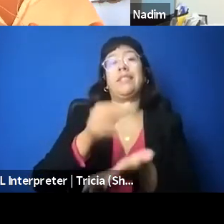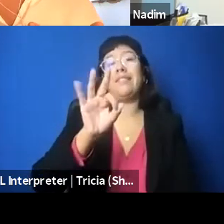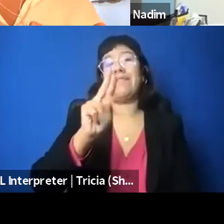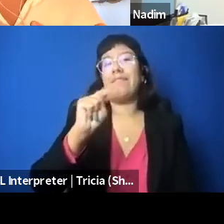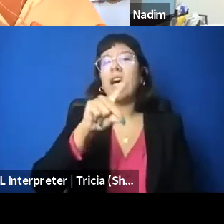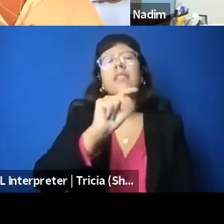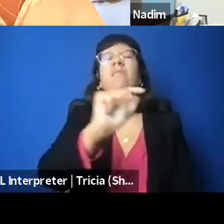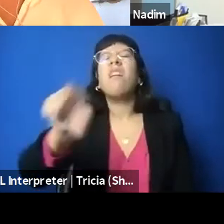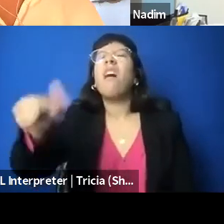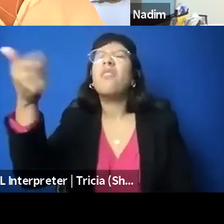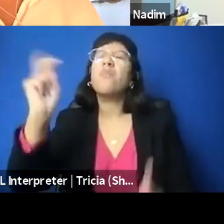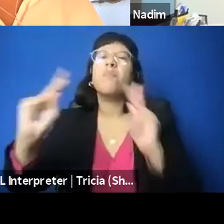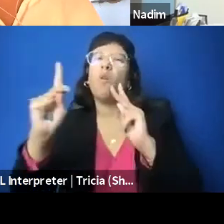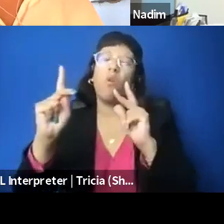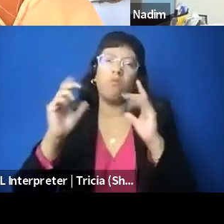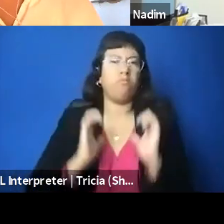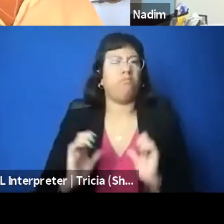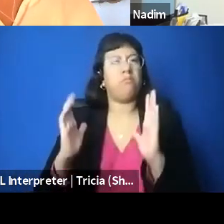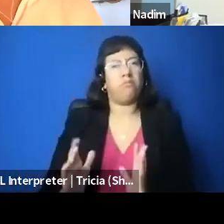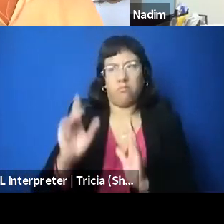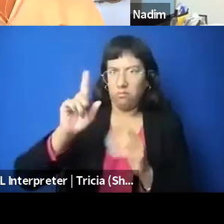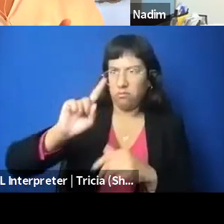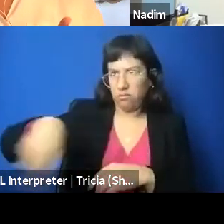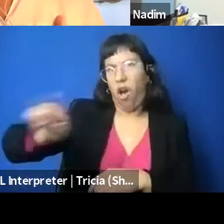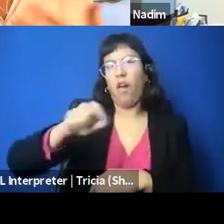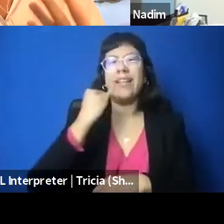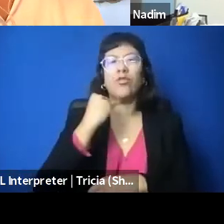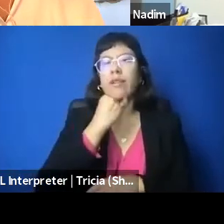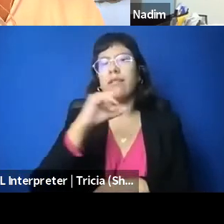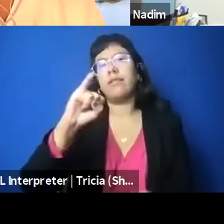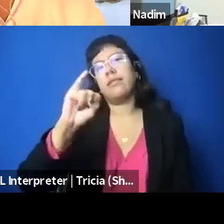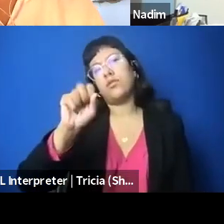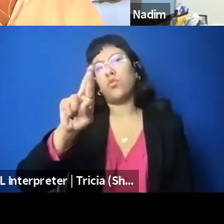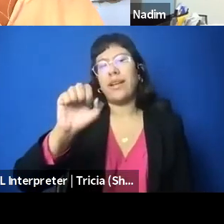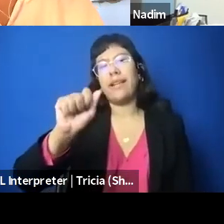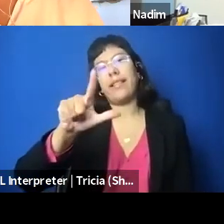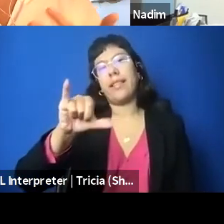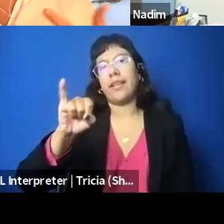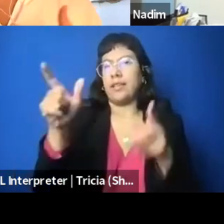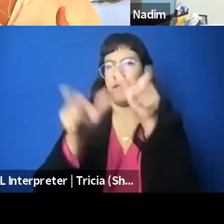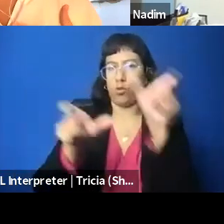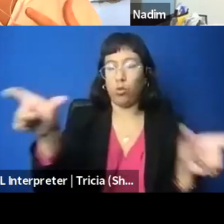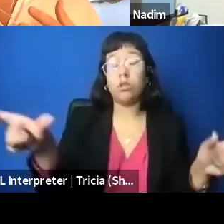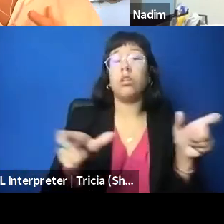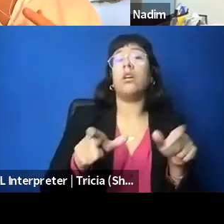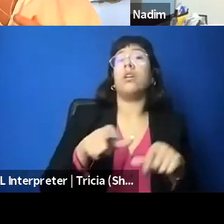who are all Israeli individuals. The Jewish National Fund is a sort of, in Israel,